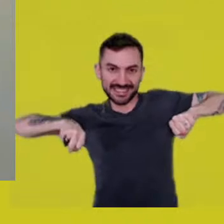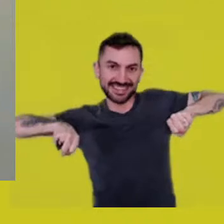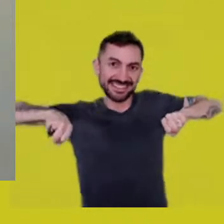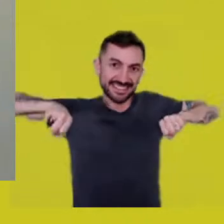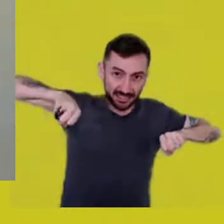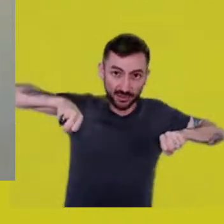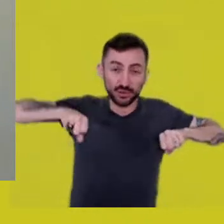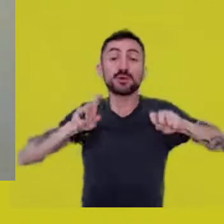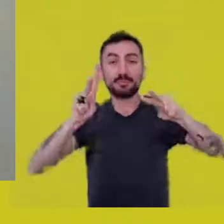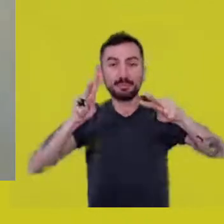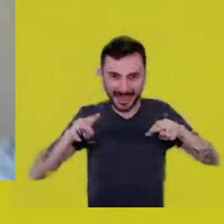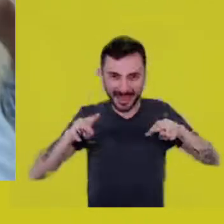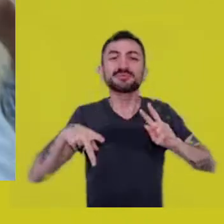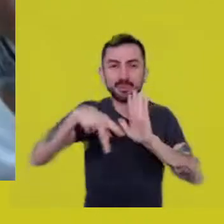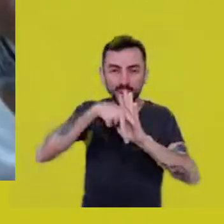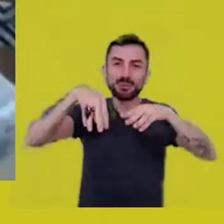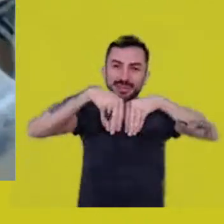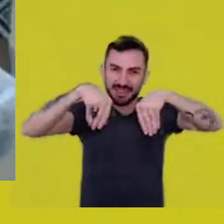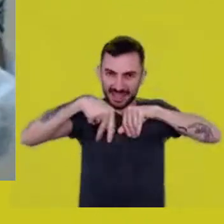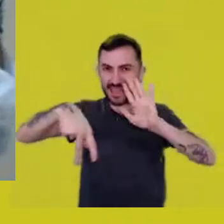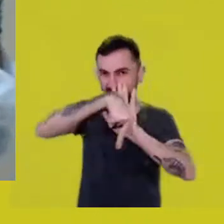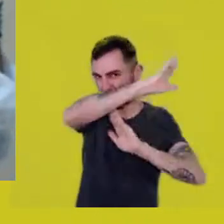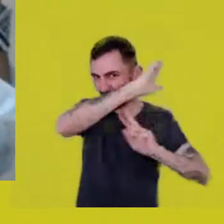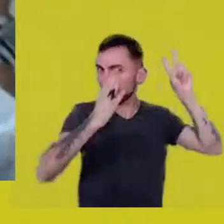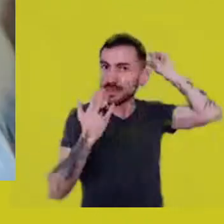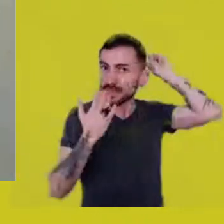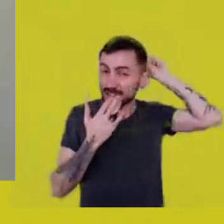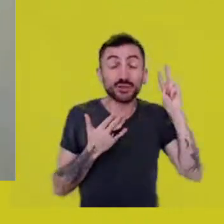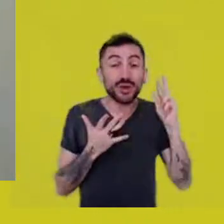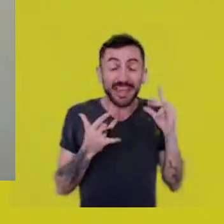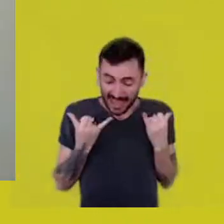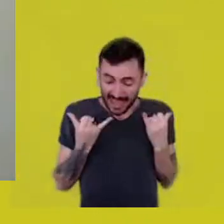summoned such a powerful energy in that yard